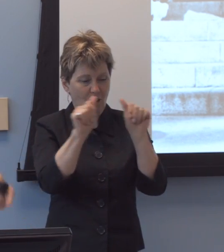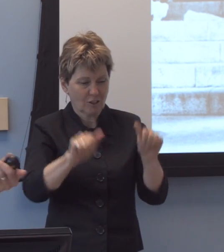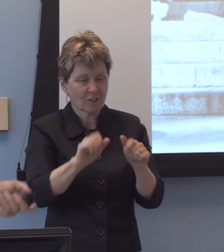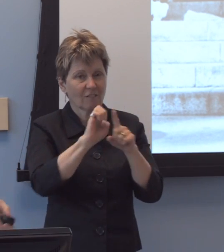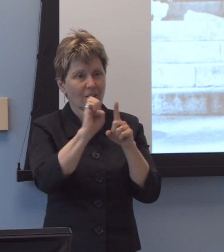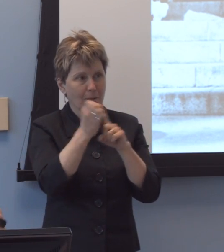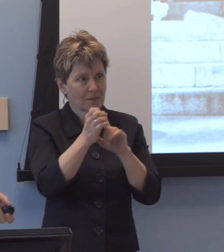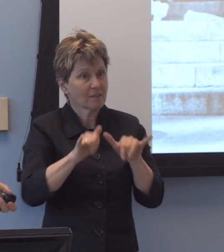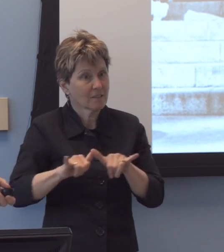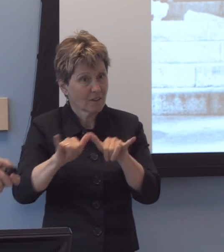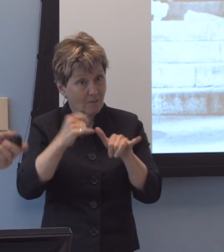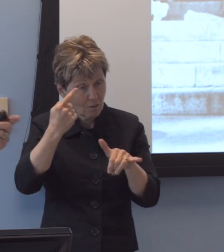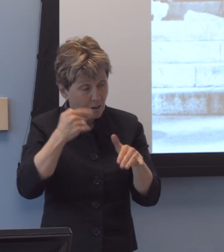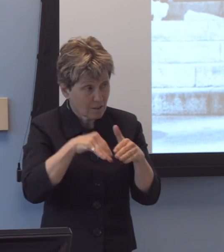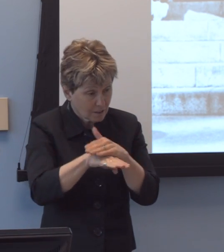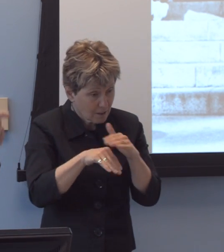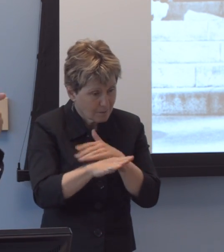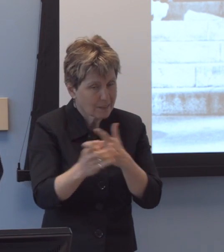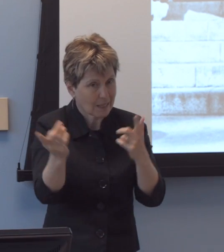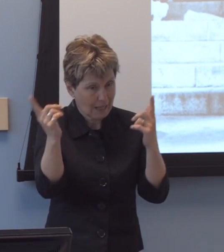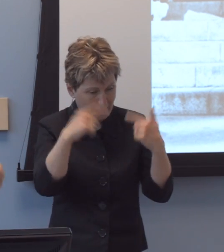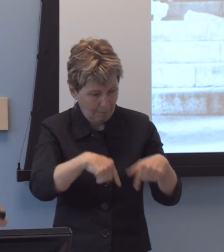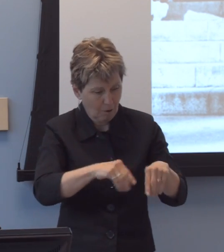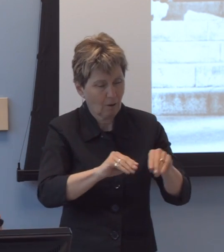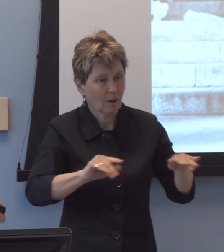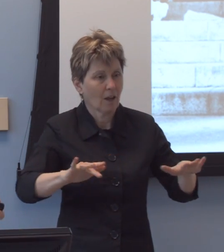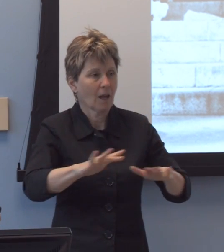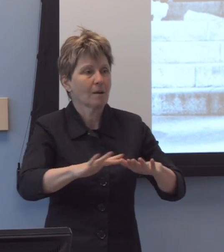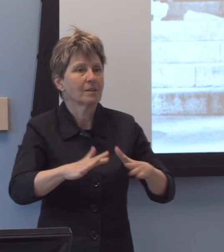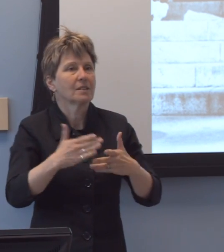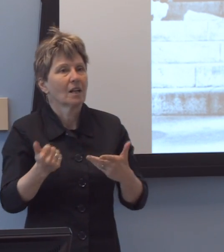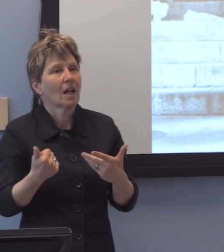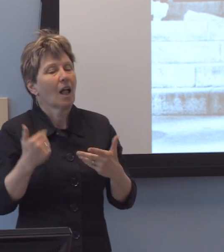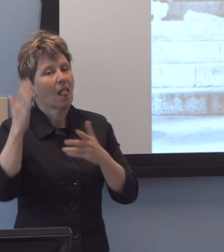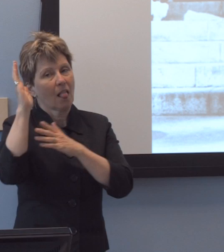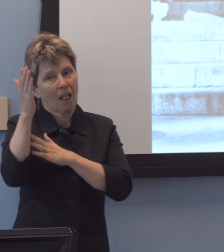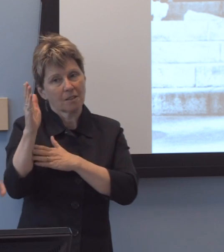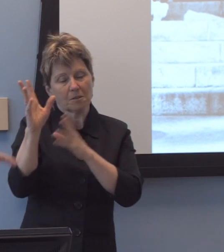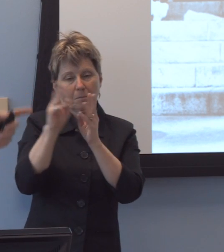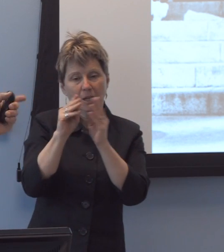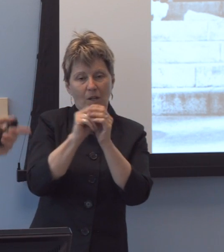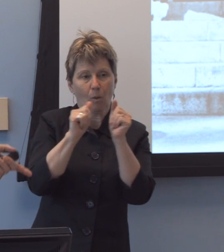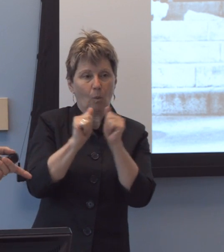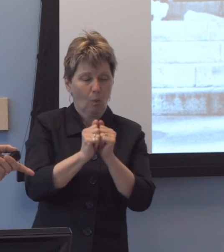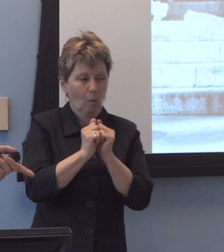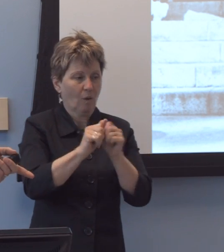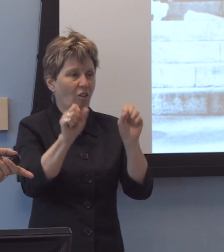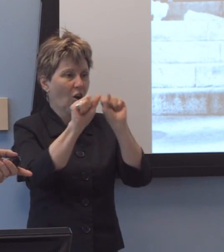for, uh, accessibility that came to campus. They were lecturing and meeting with architecture students and they came by the center one day